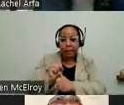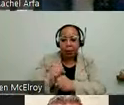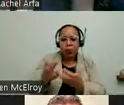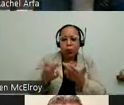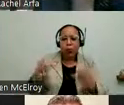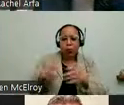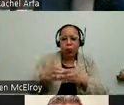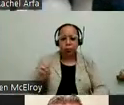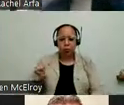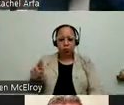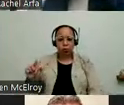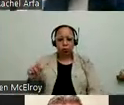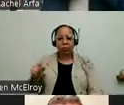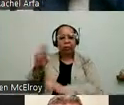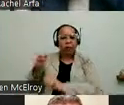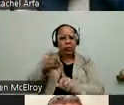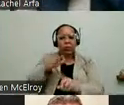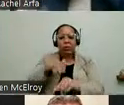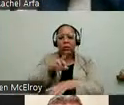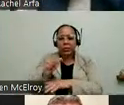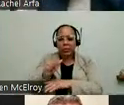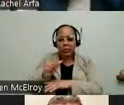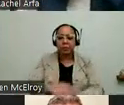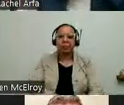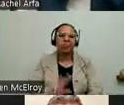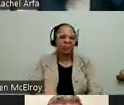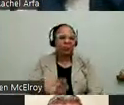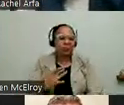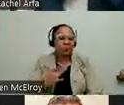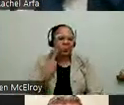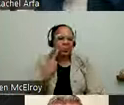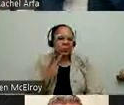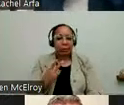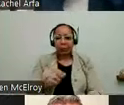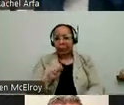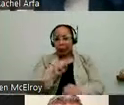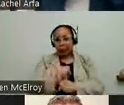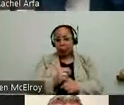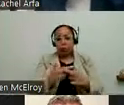And that group is focussed on disability. Typically Employee